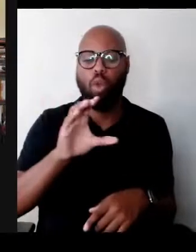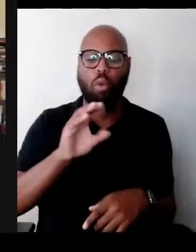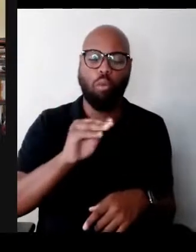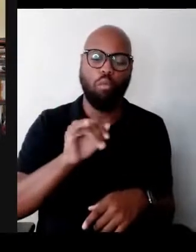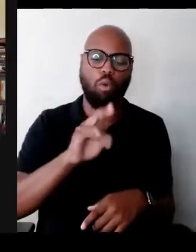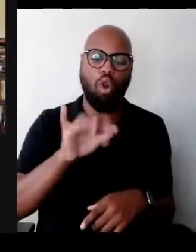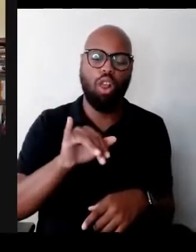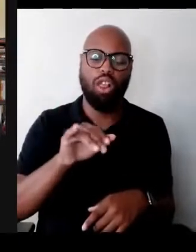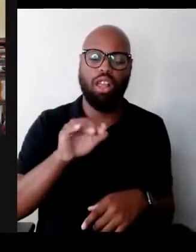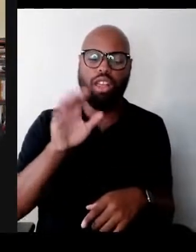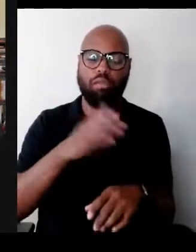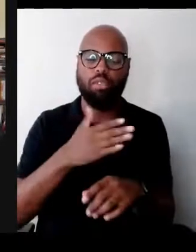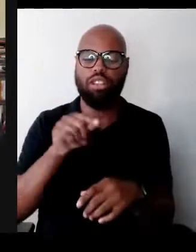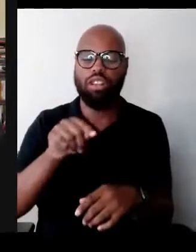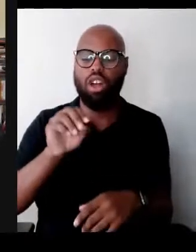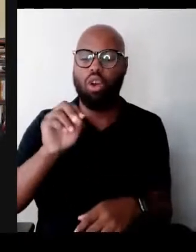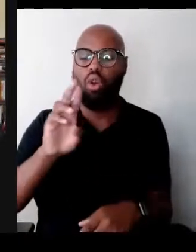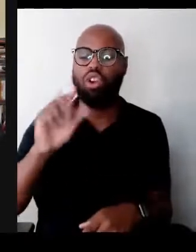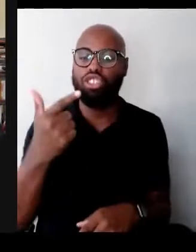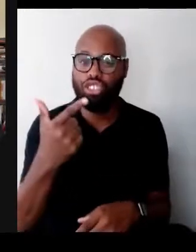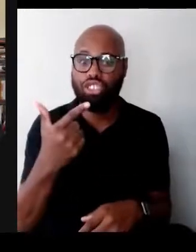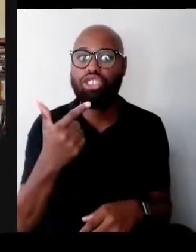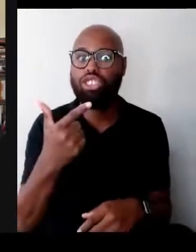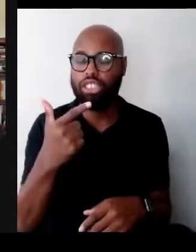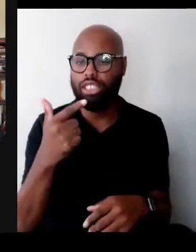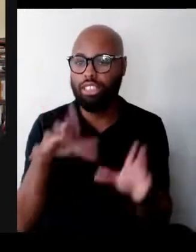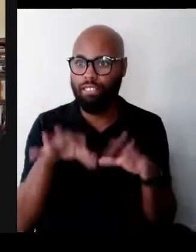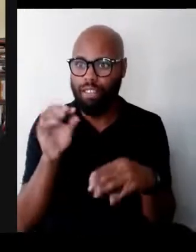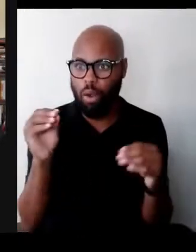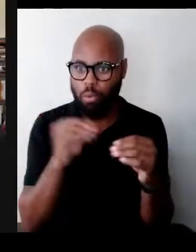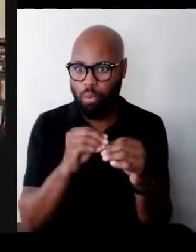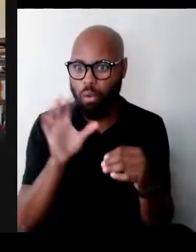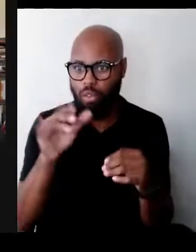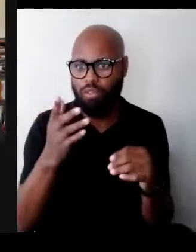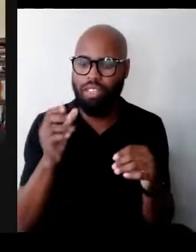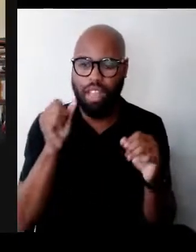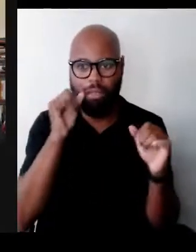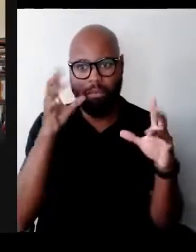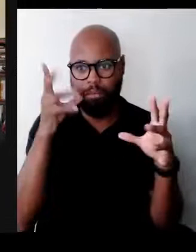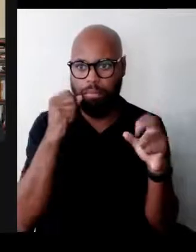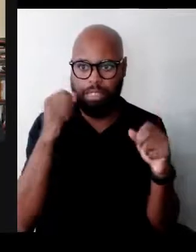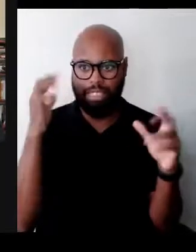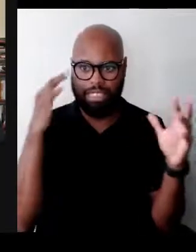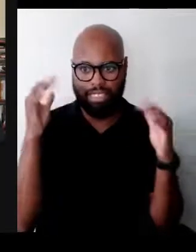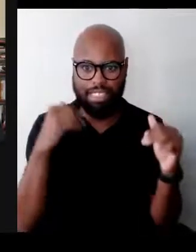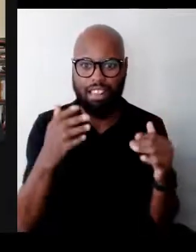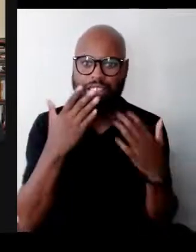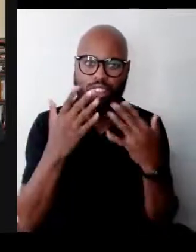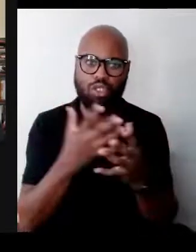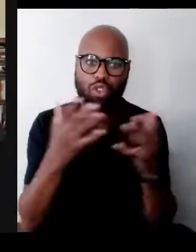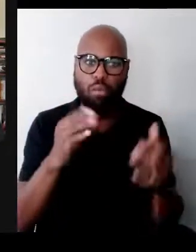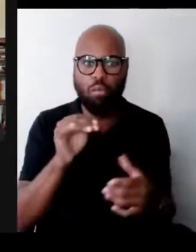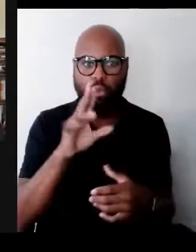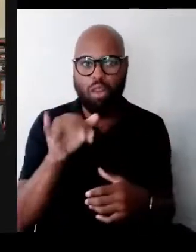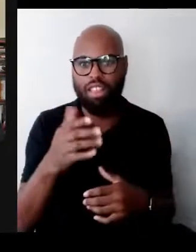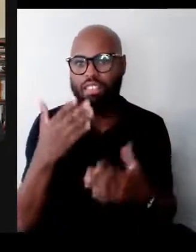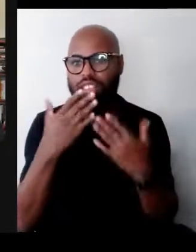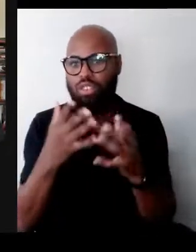to discover more of that incredible sound. Thank you so much Morley, thank you so much Chris. Bless. - Thank you.